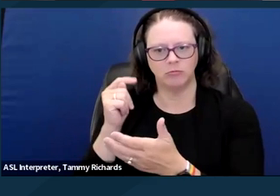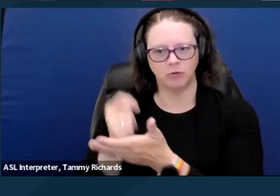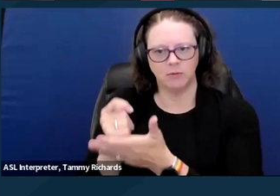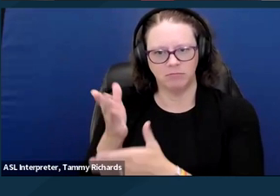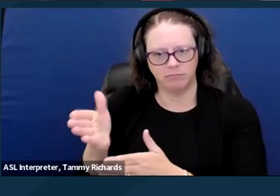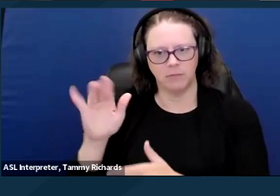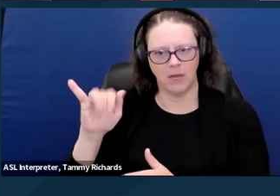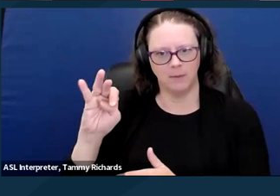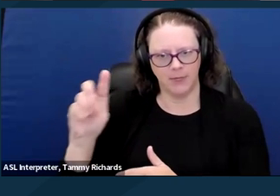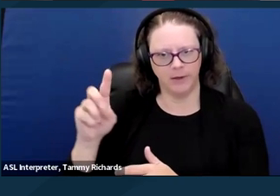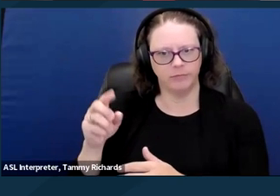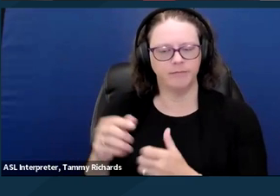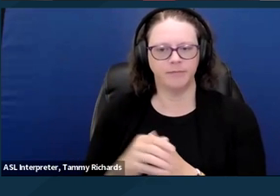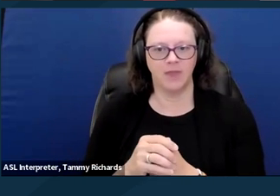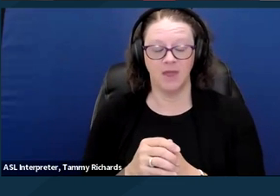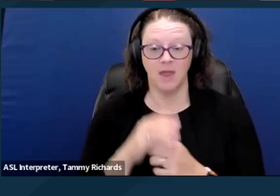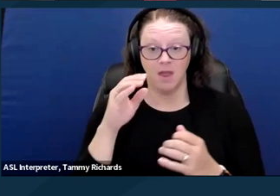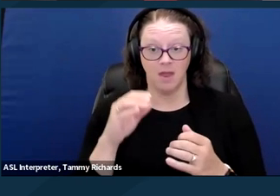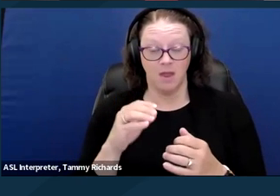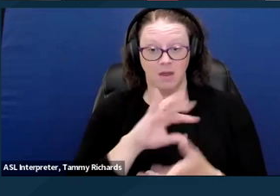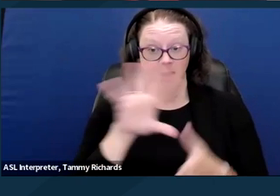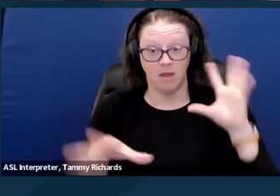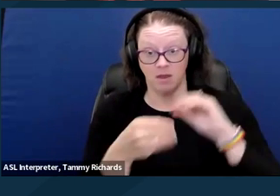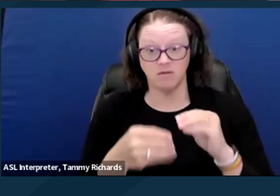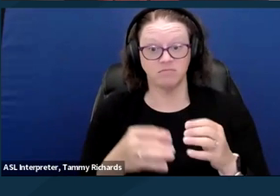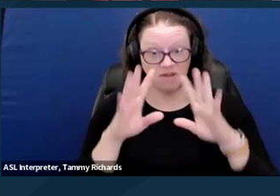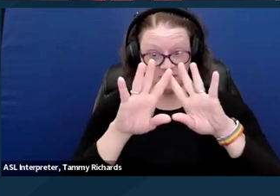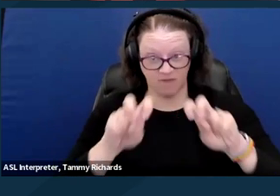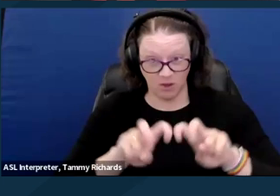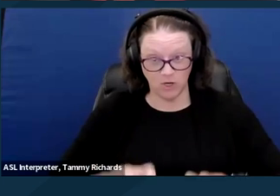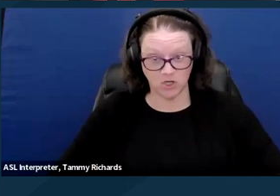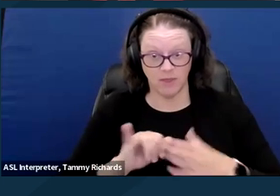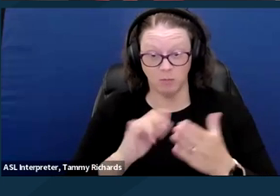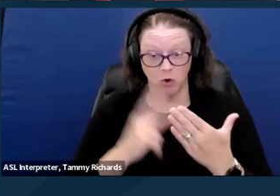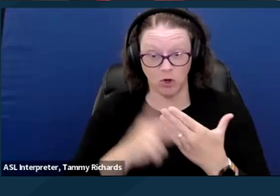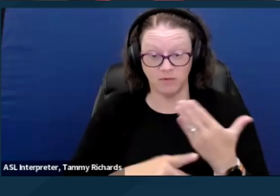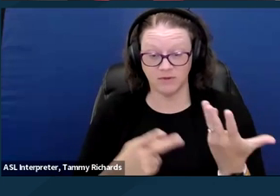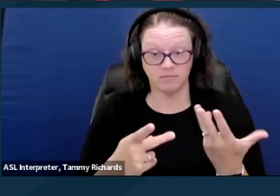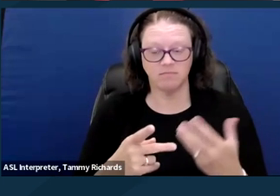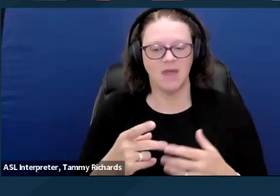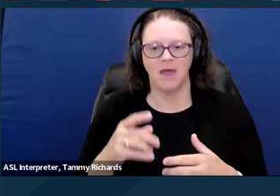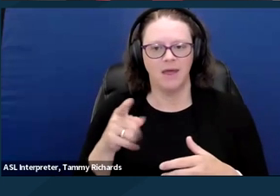That program's final evaluations found no decrease in emergency room admissions